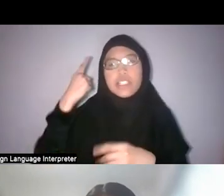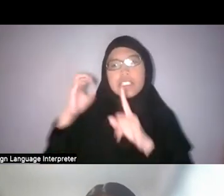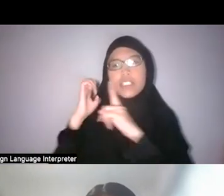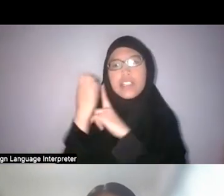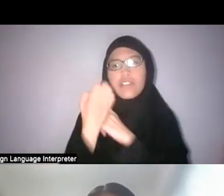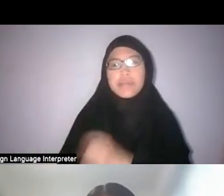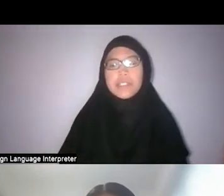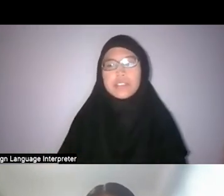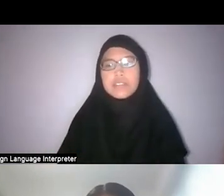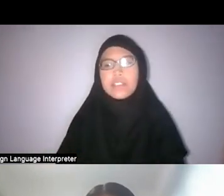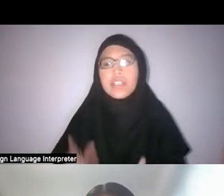That’s my take.